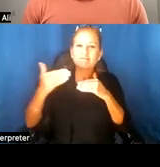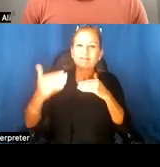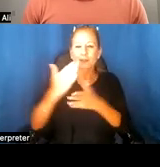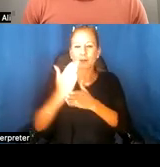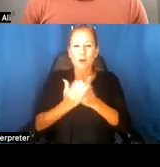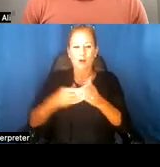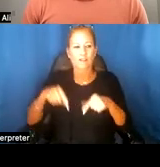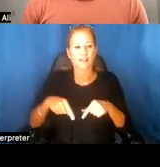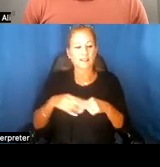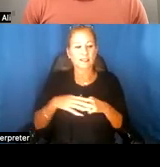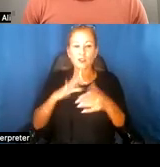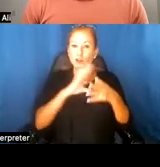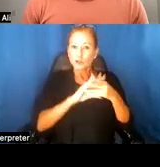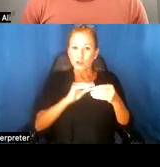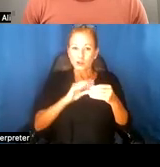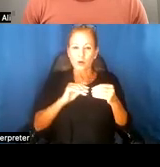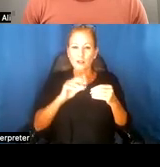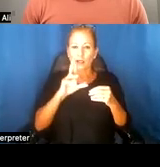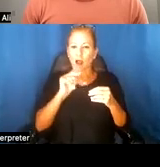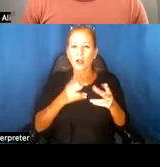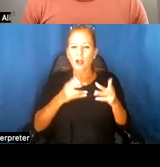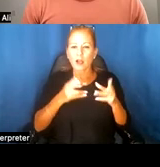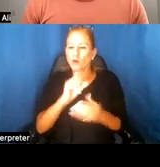um these stories are uncut so there was no script presented to us,